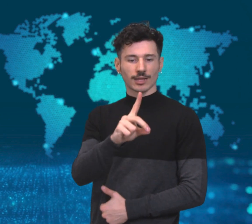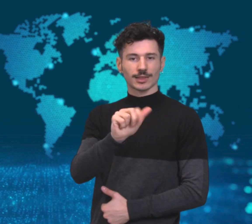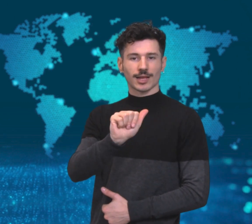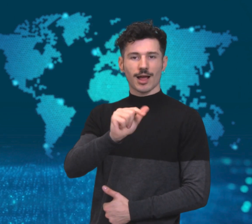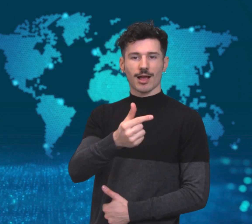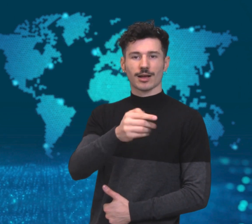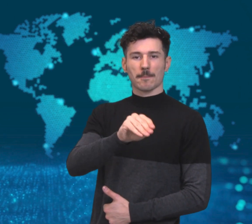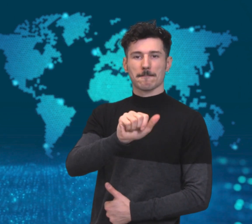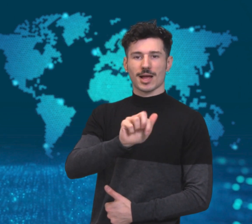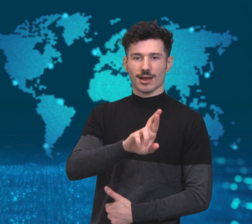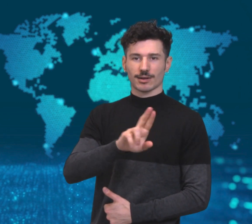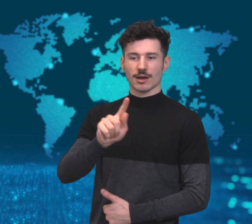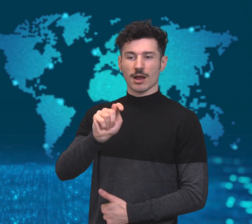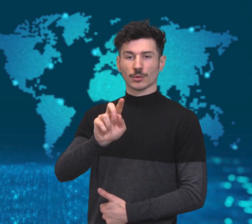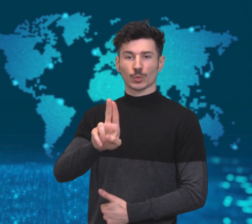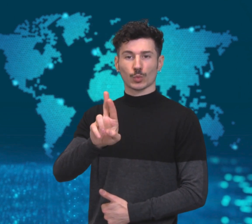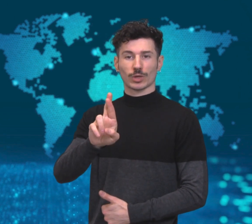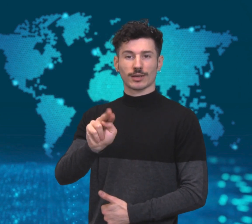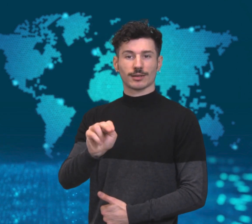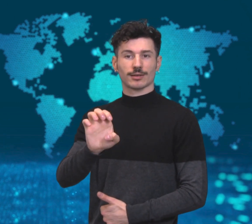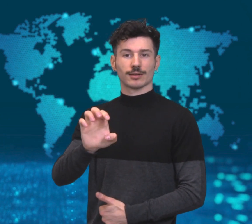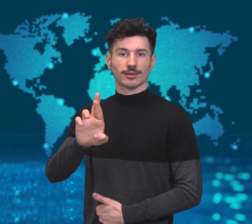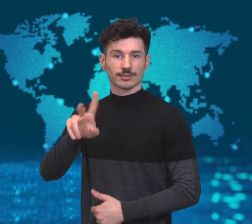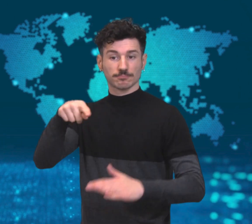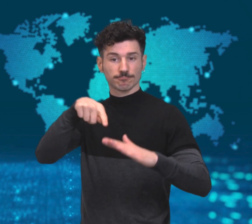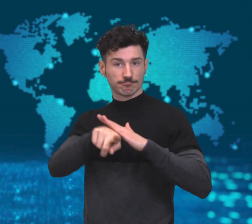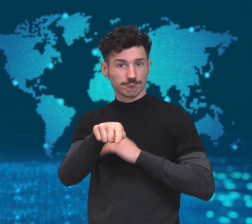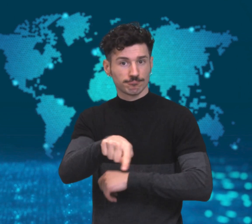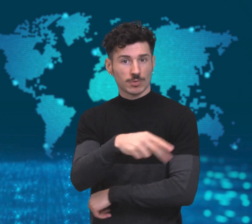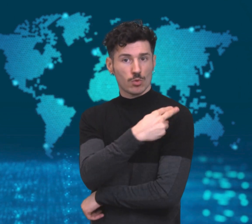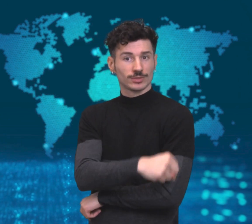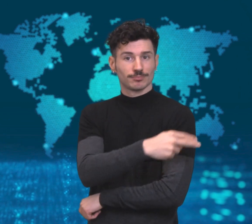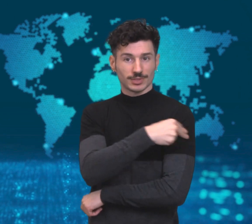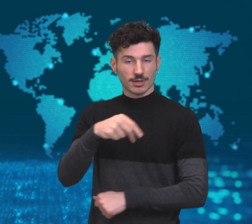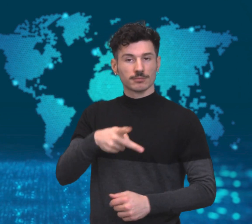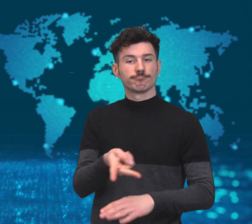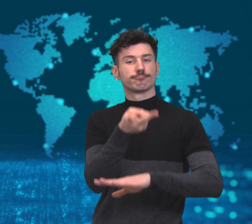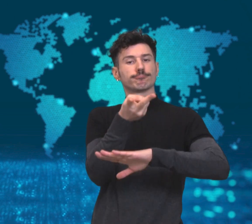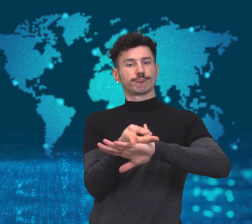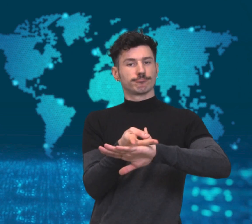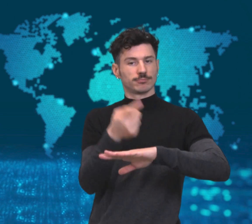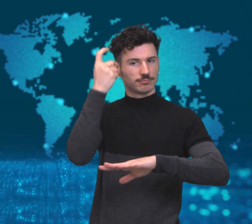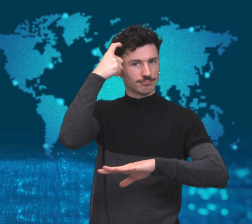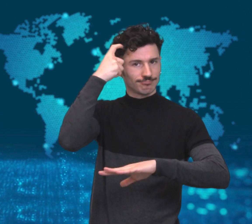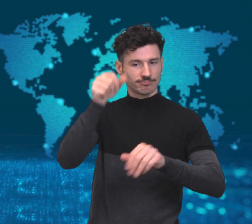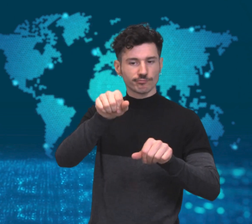College Hospital in London, a patient, Dagmar Turner,